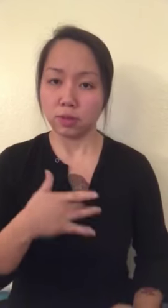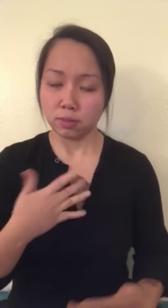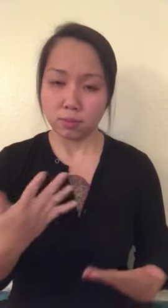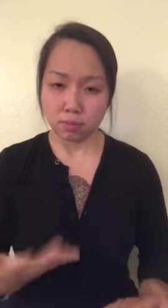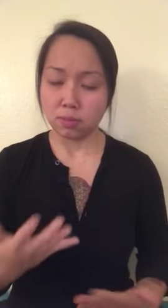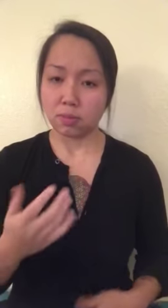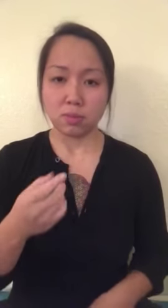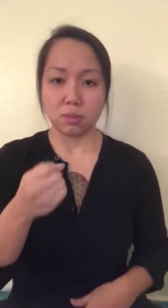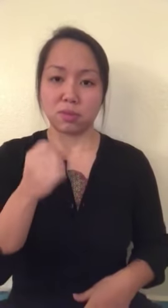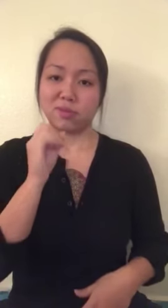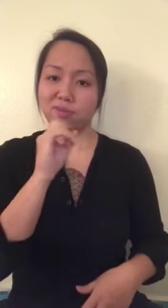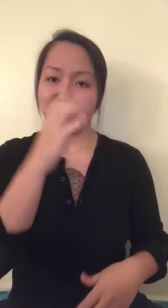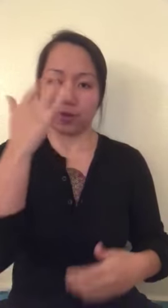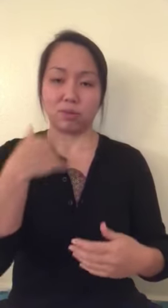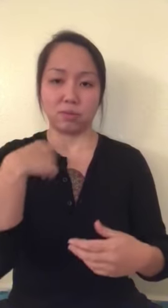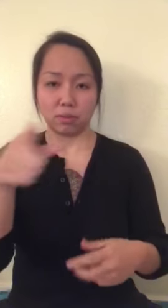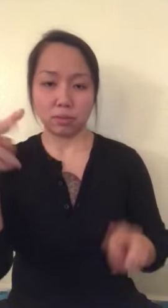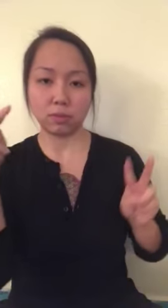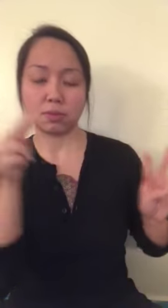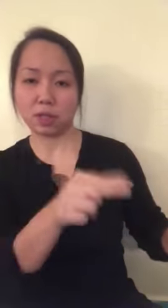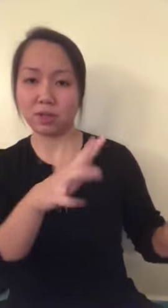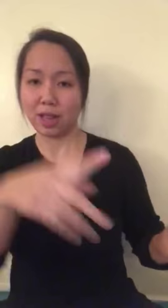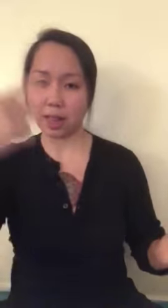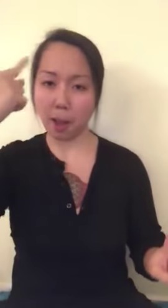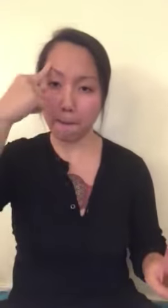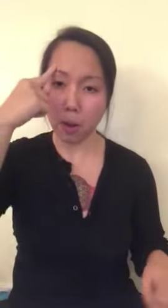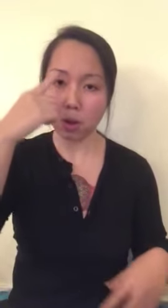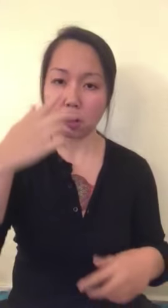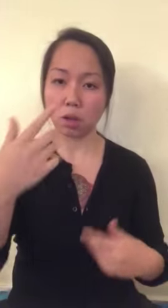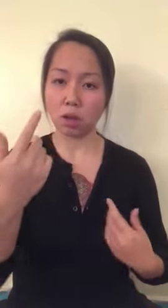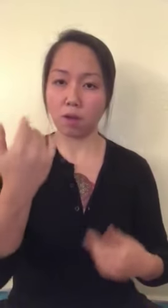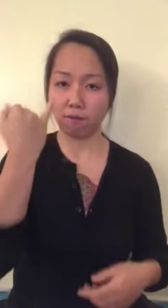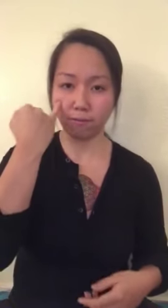I feel that... if you watch my video, you might be wondering...